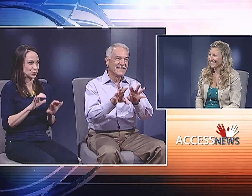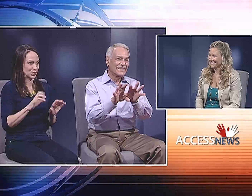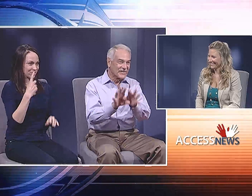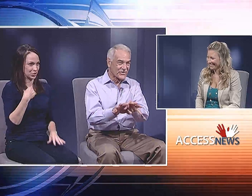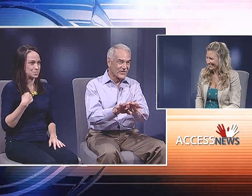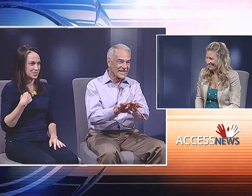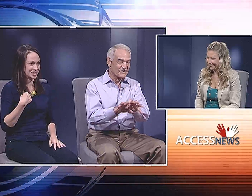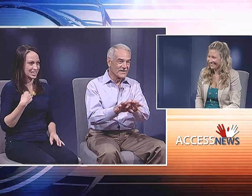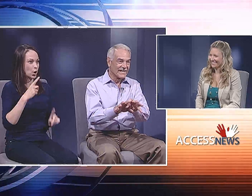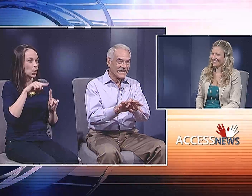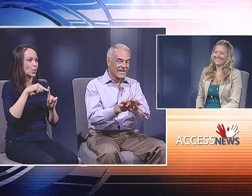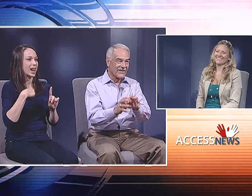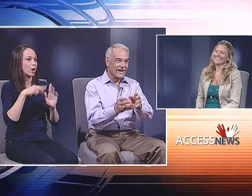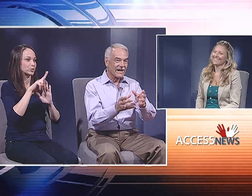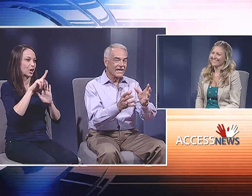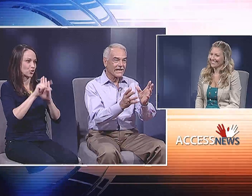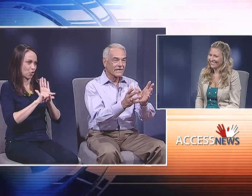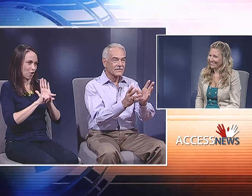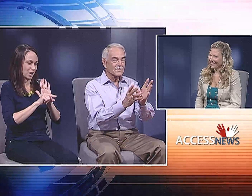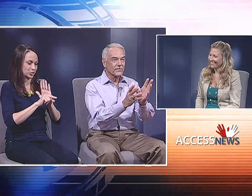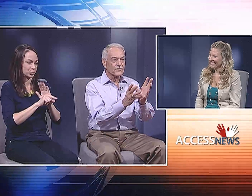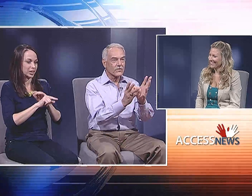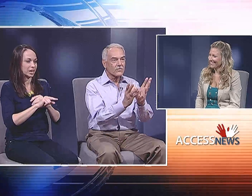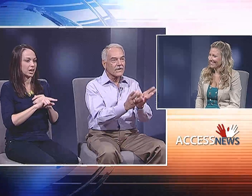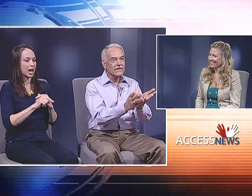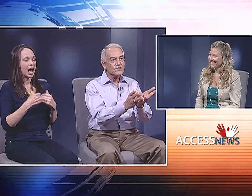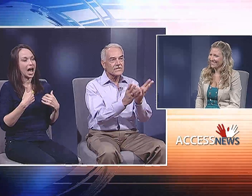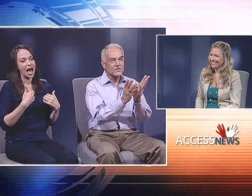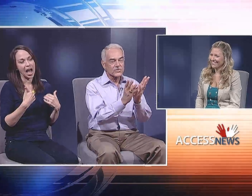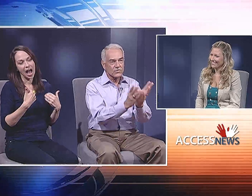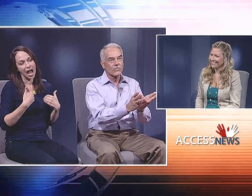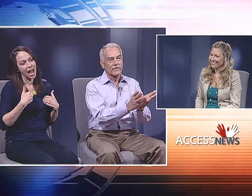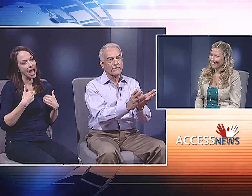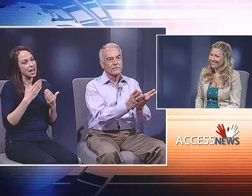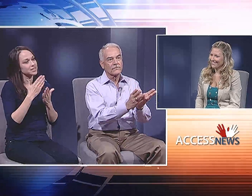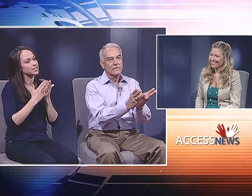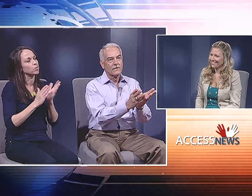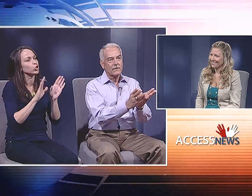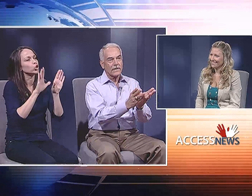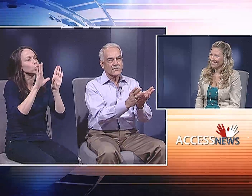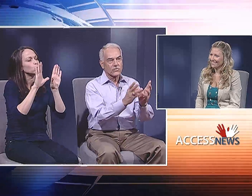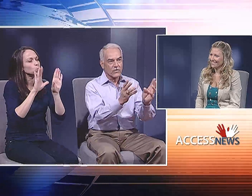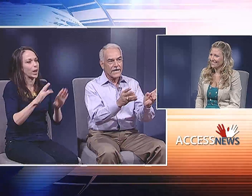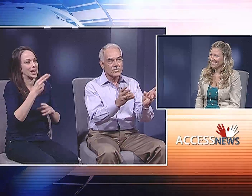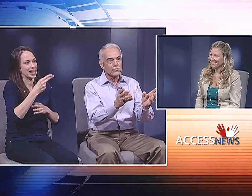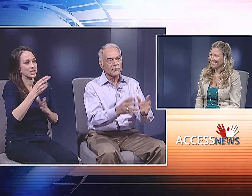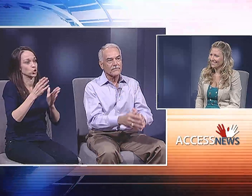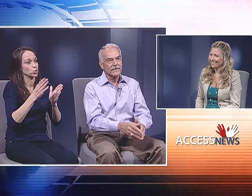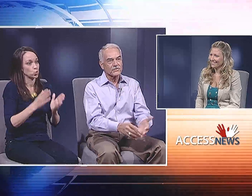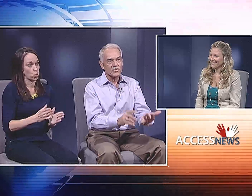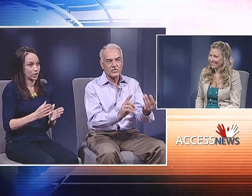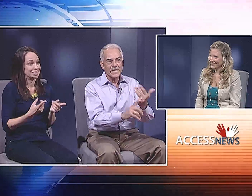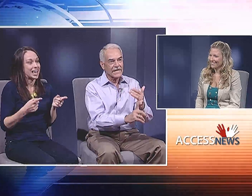did not do for me when I was an undergraduate. Now, I had some of the greatest historians